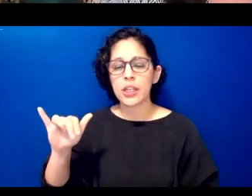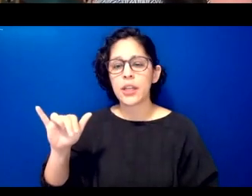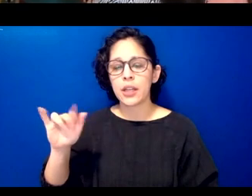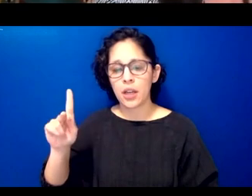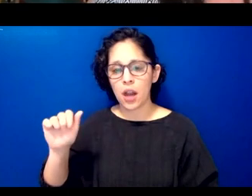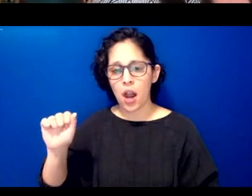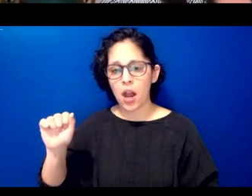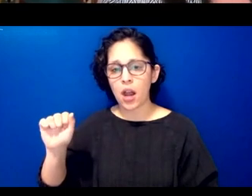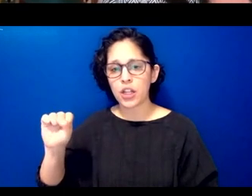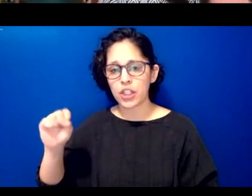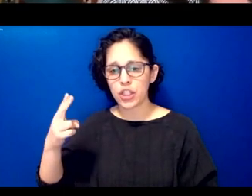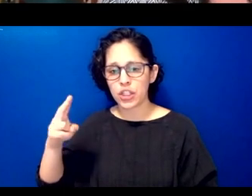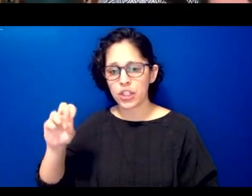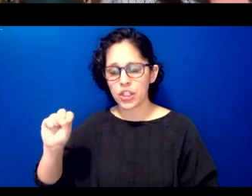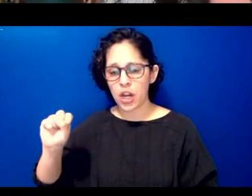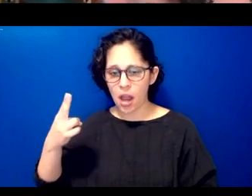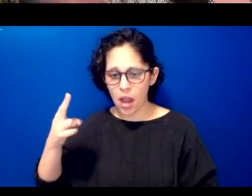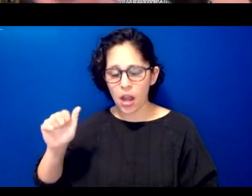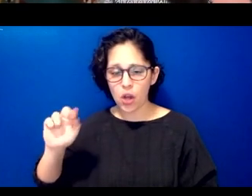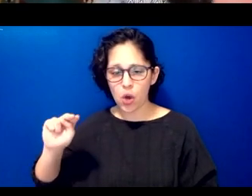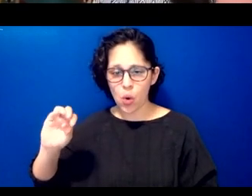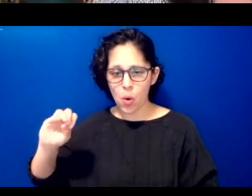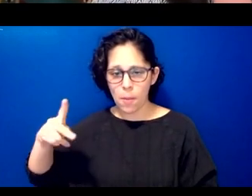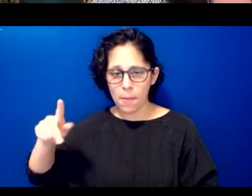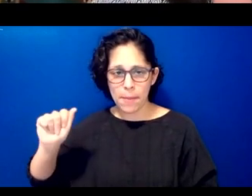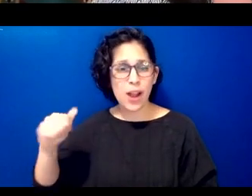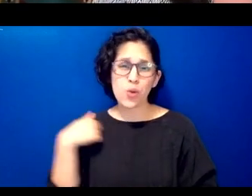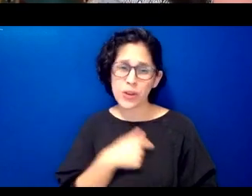been doing our best to keep that up but you know what the pandemic you know i think that